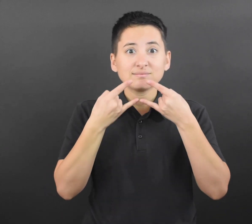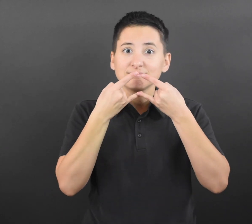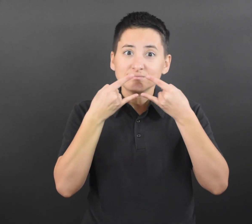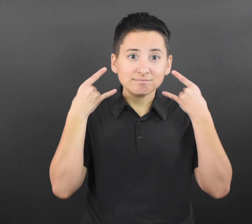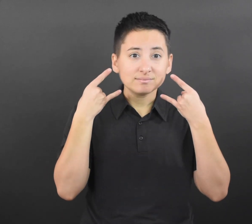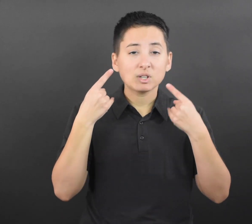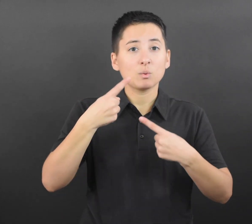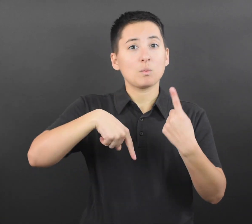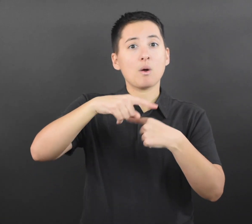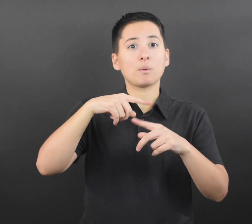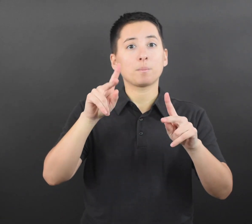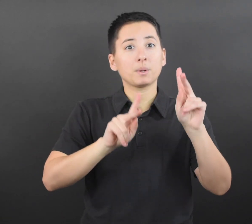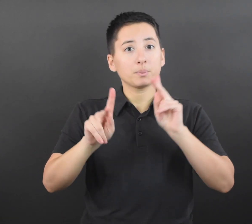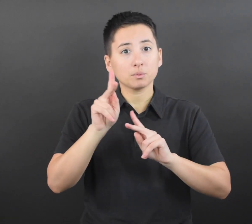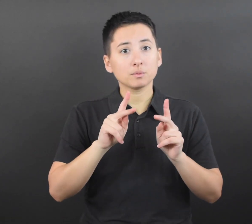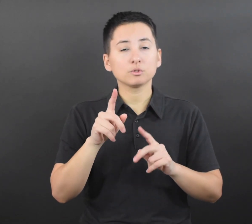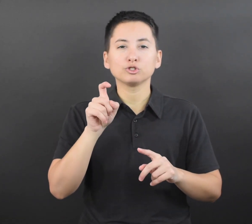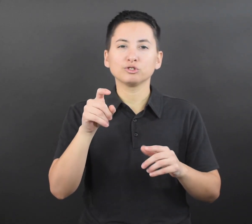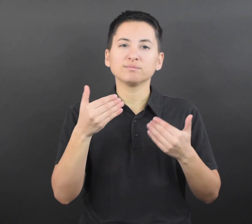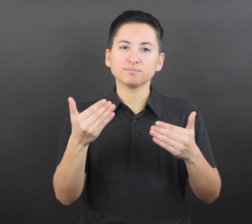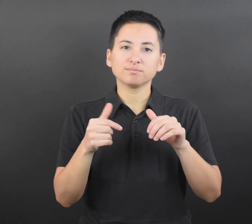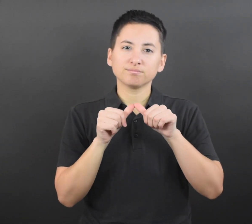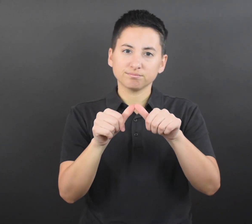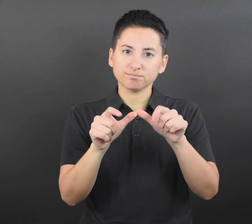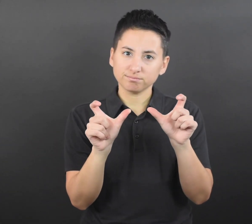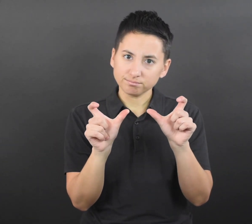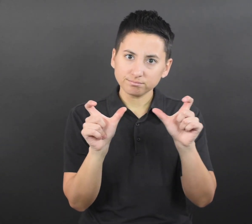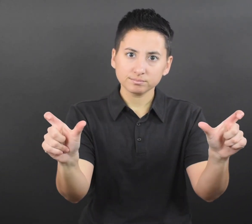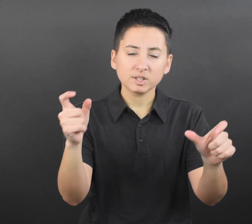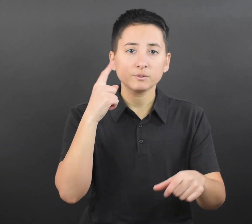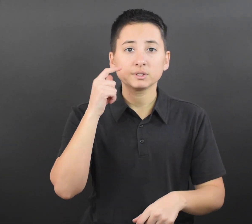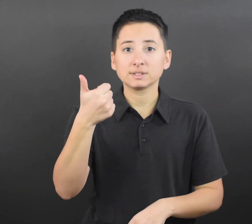• If they are unable to wear a mask when around others,